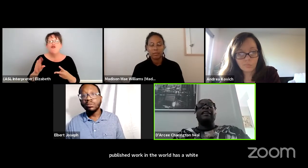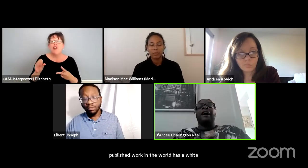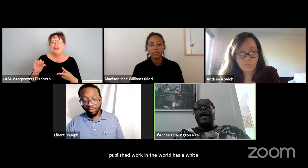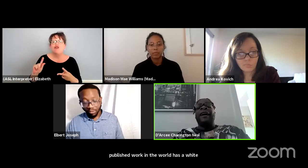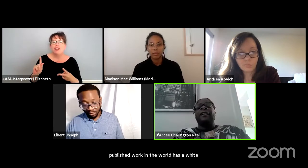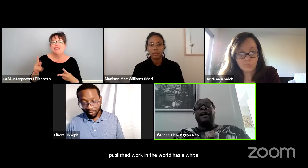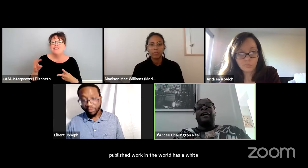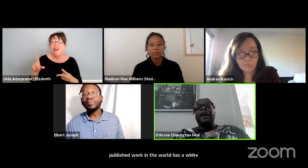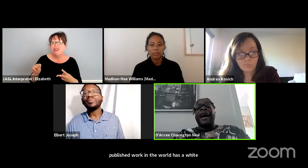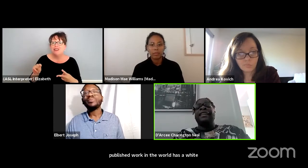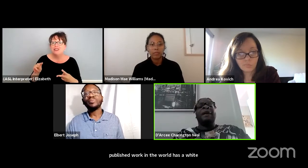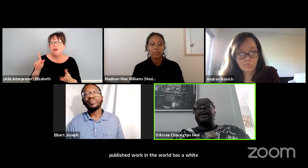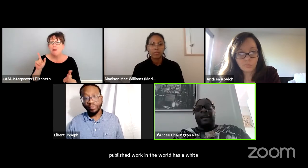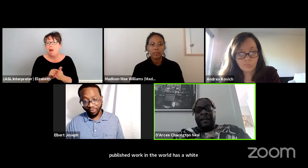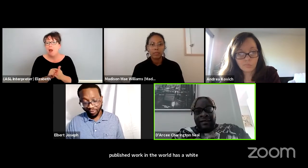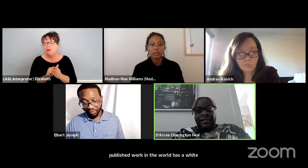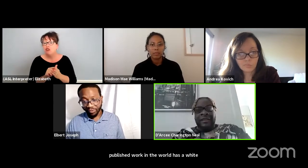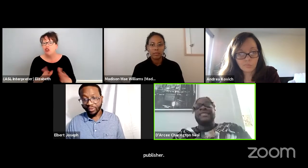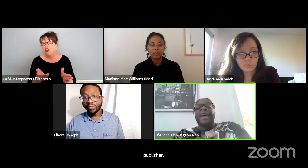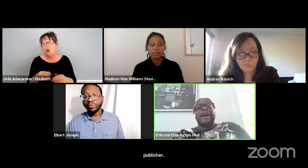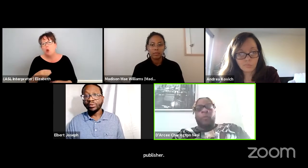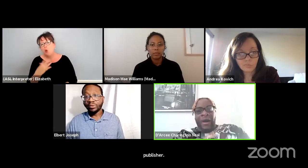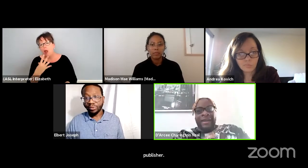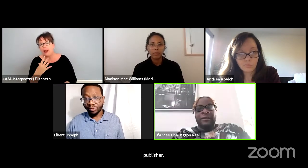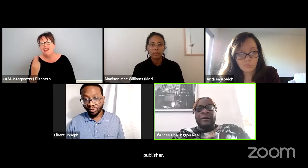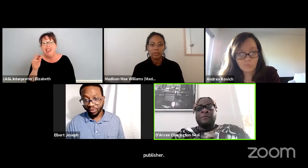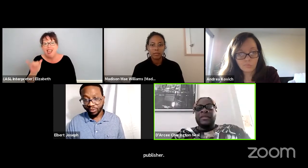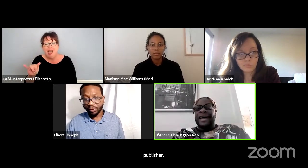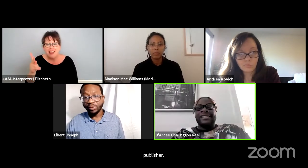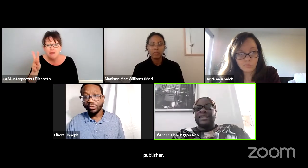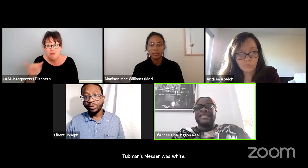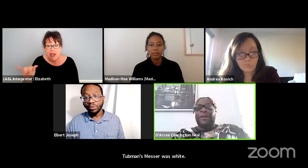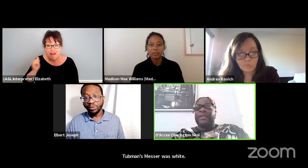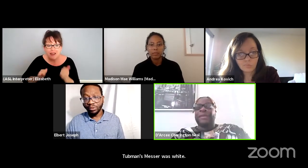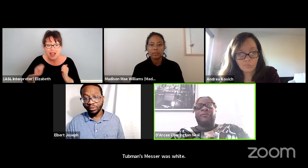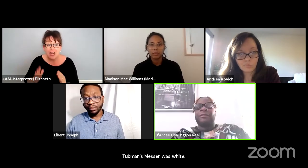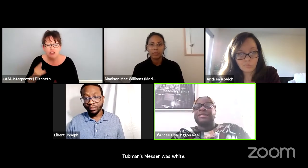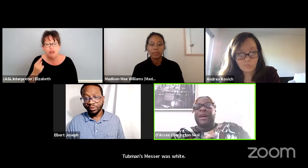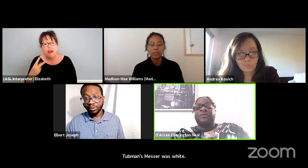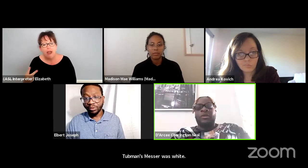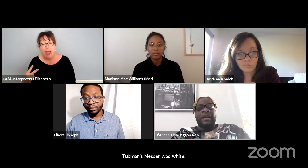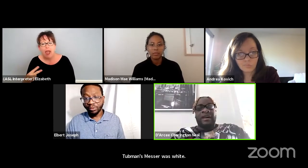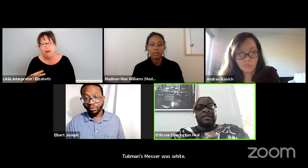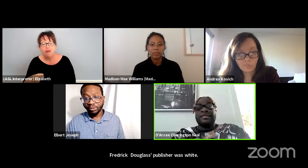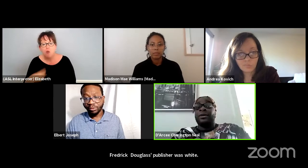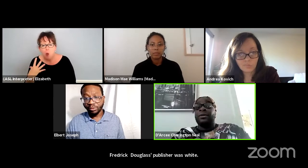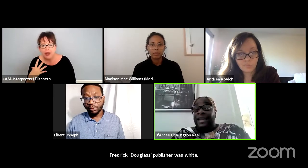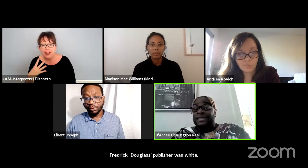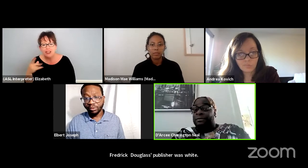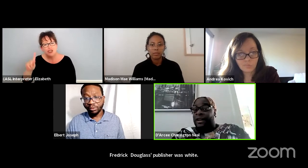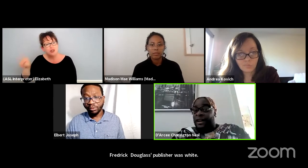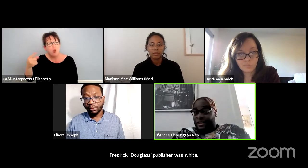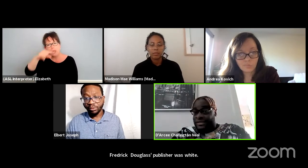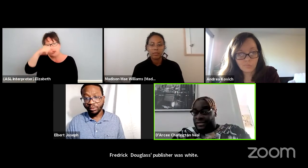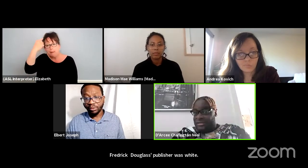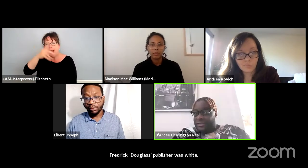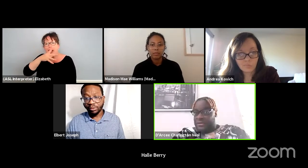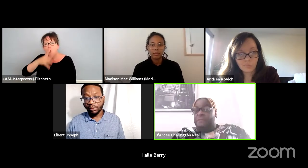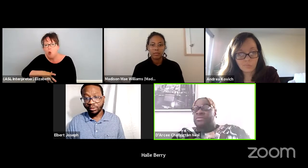you know Halle Berry is half white and she's the only black woman to ever win an Oscar. So let's be honest.